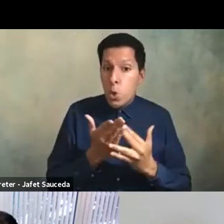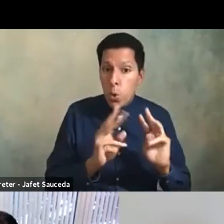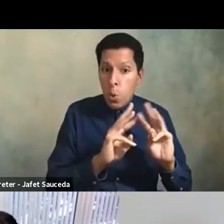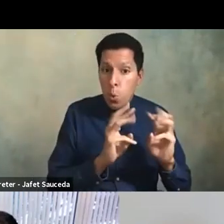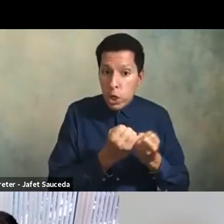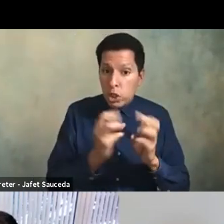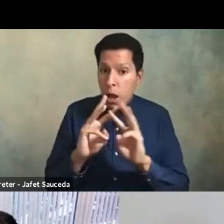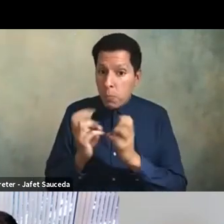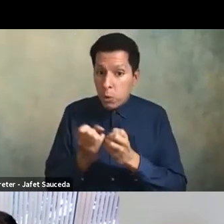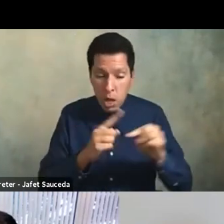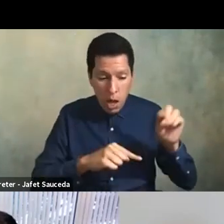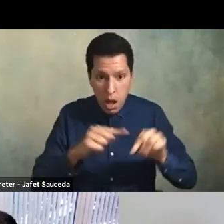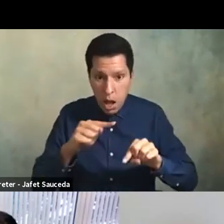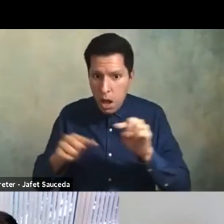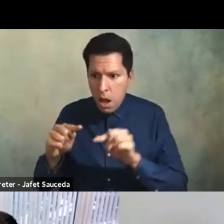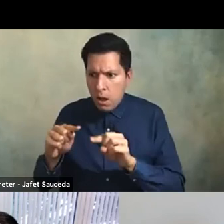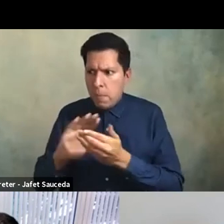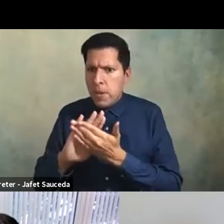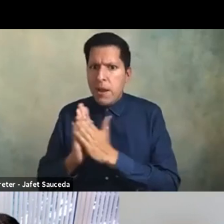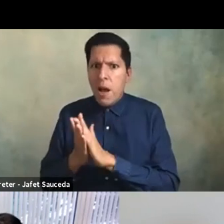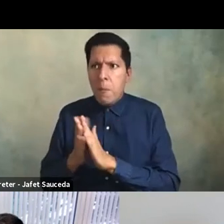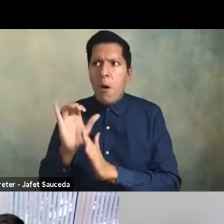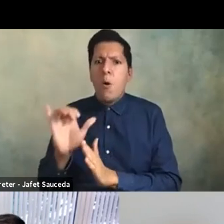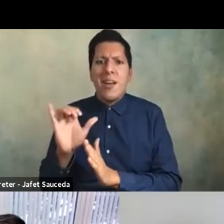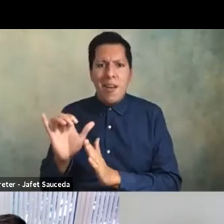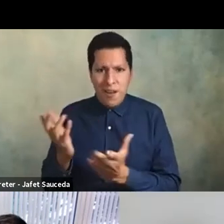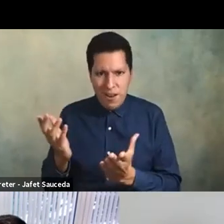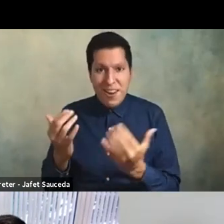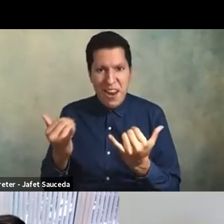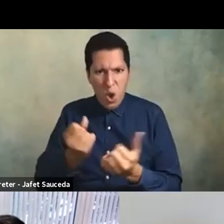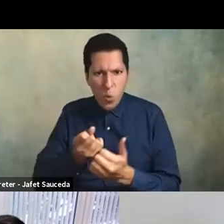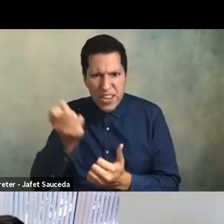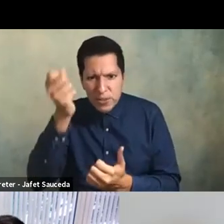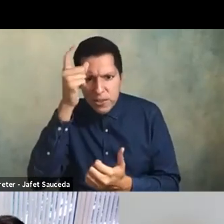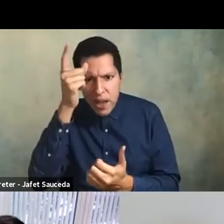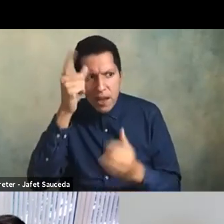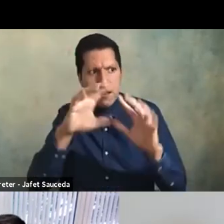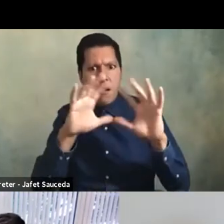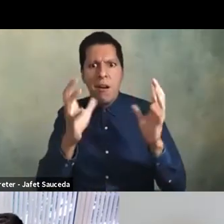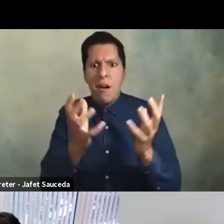turned into all right the next chapter now that we understand you know and mapped where the teaching